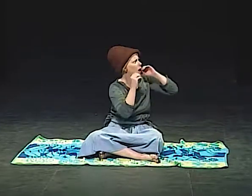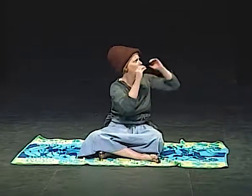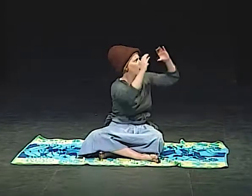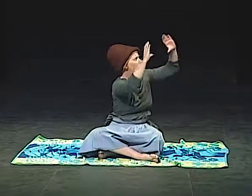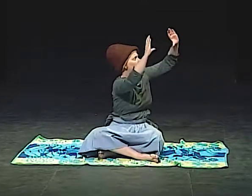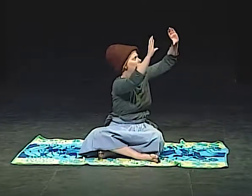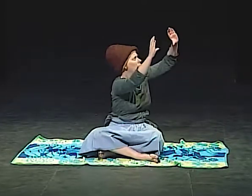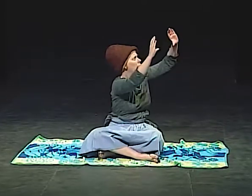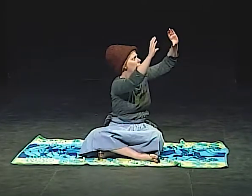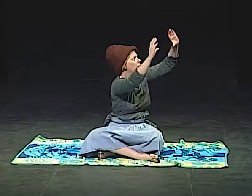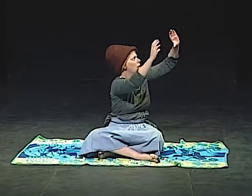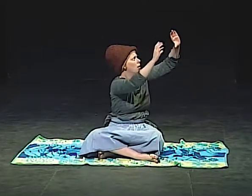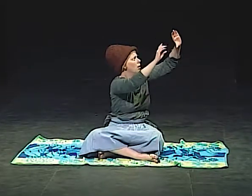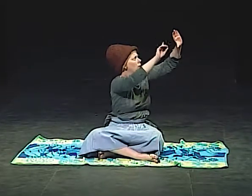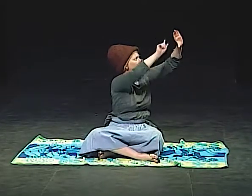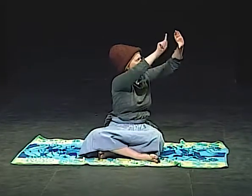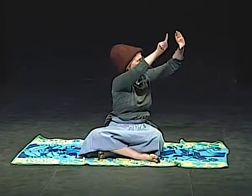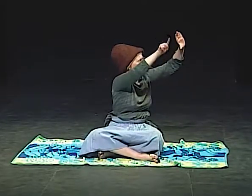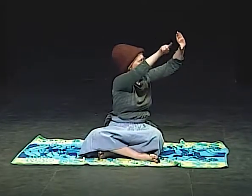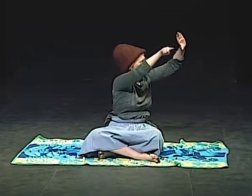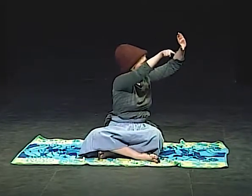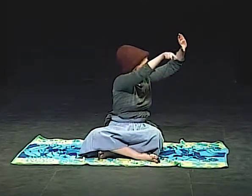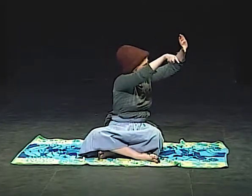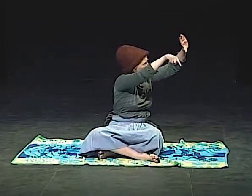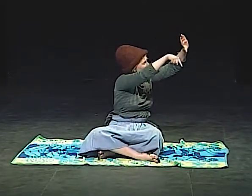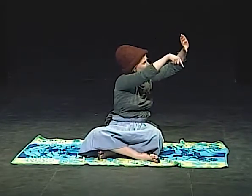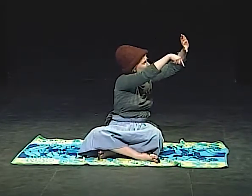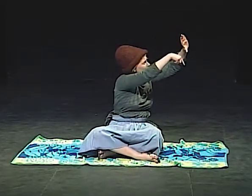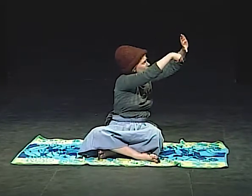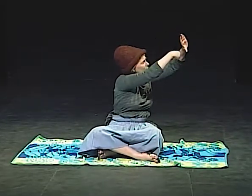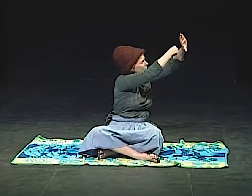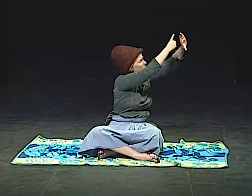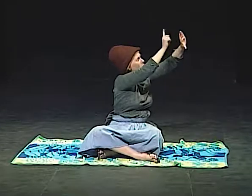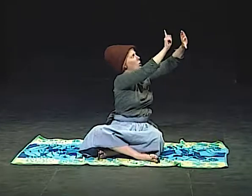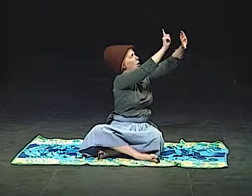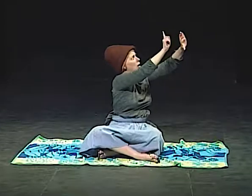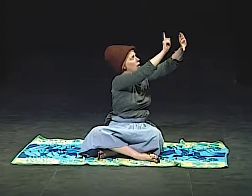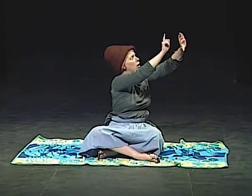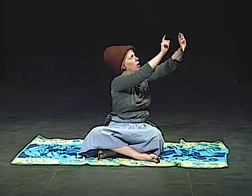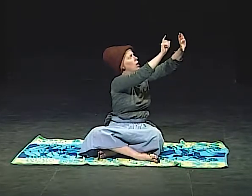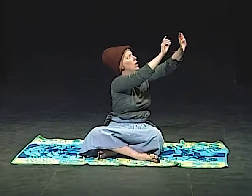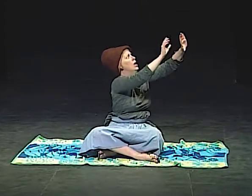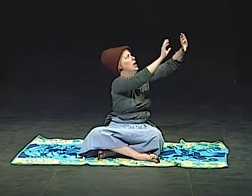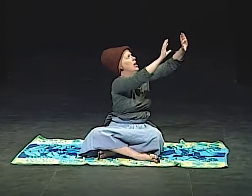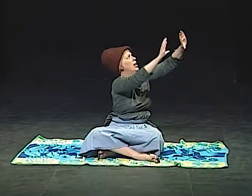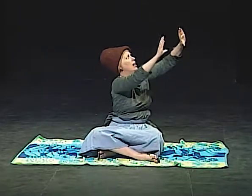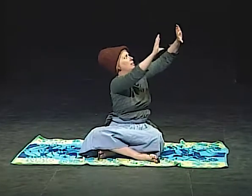THE CLOCK GOT BIGGER AND THE HAND WENT AROUND IN A CIRCLE AGAIN UNTIL IT WAS 1:00,